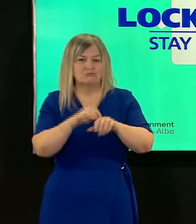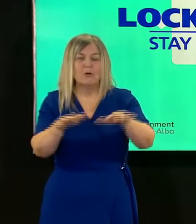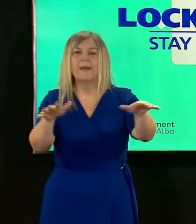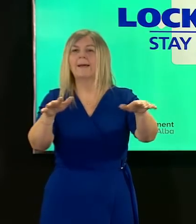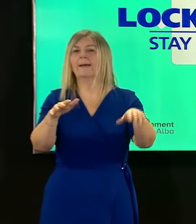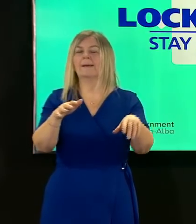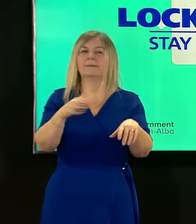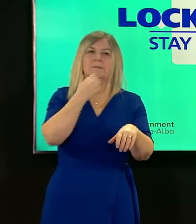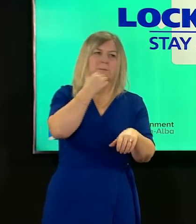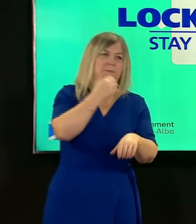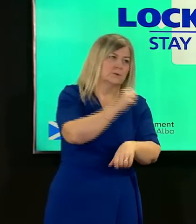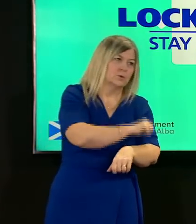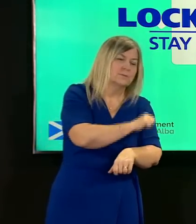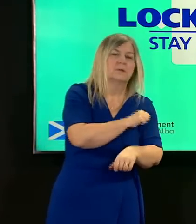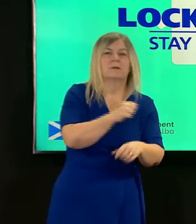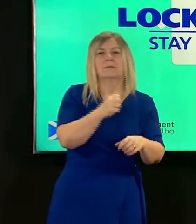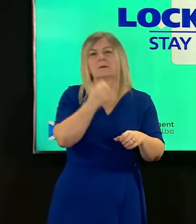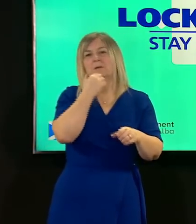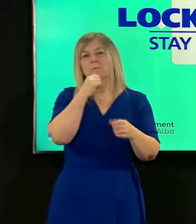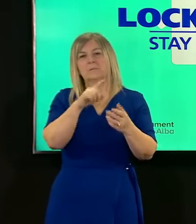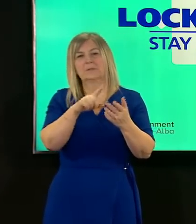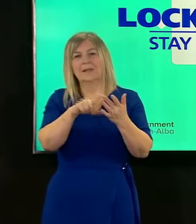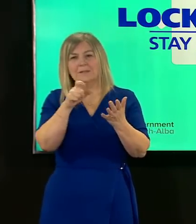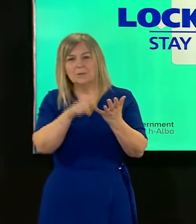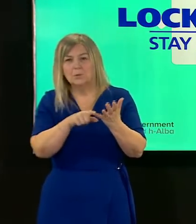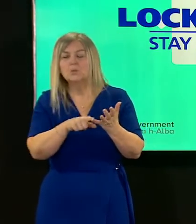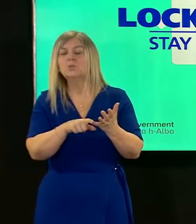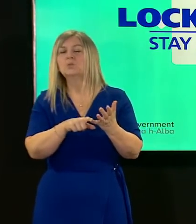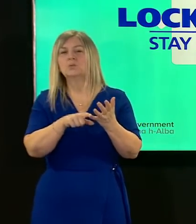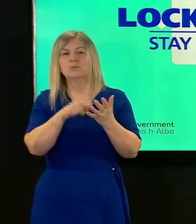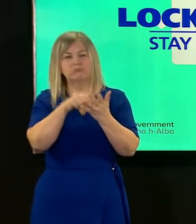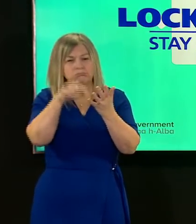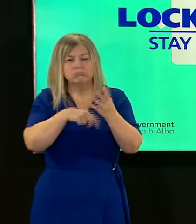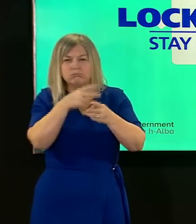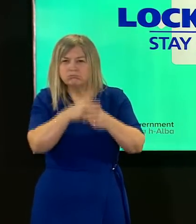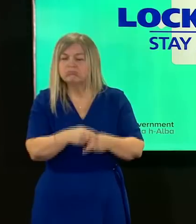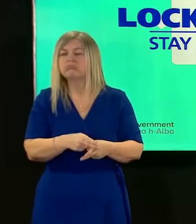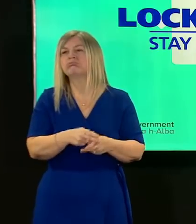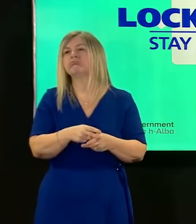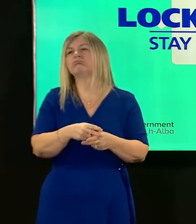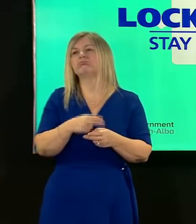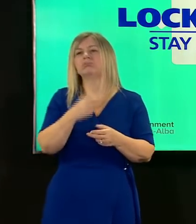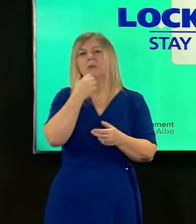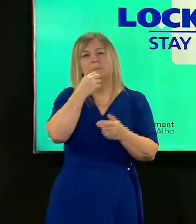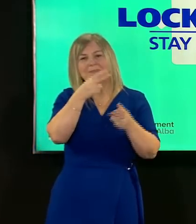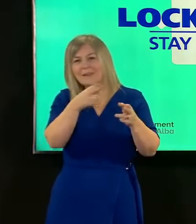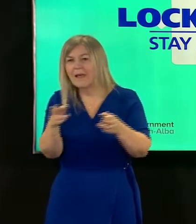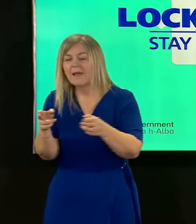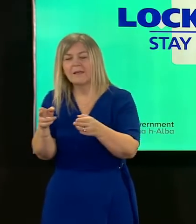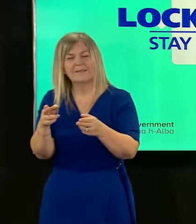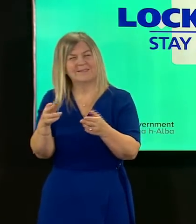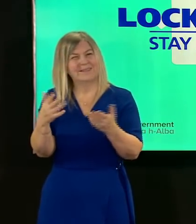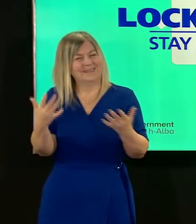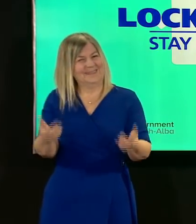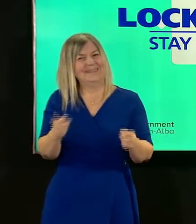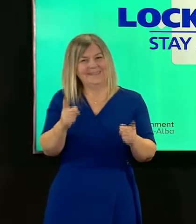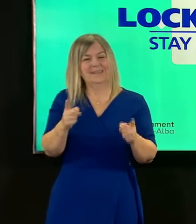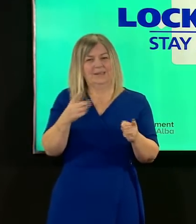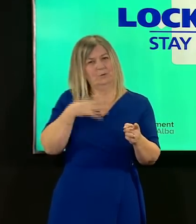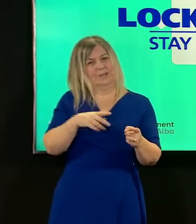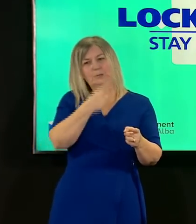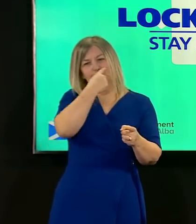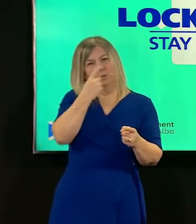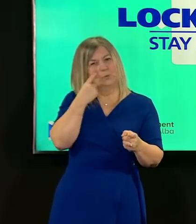numbers in icu and regrettably numbers of deaths they all lag behind this data that's why we we